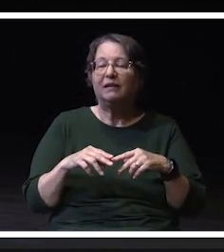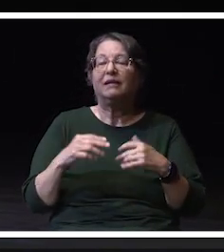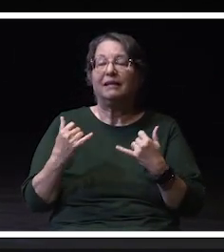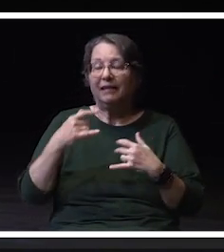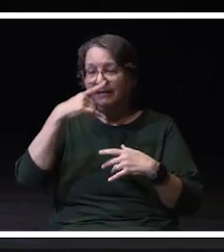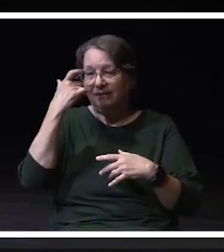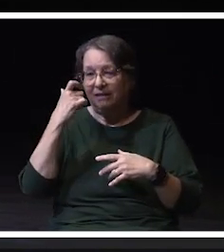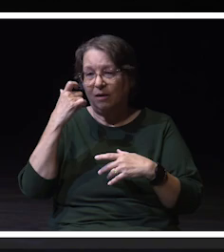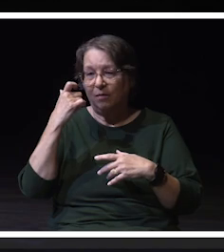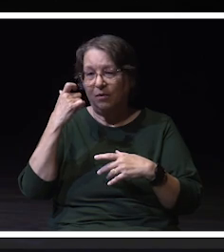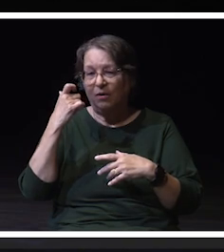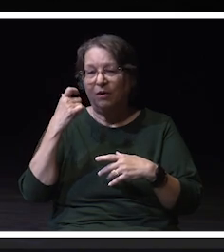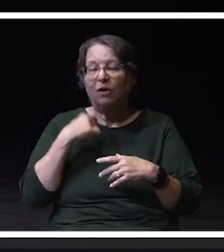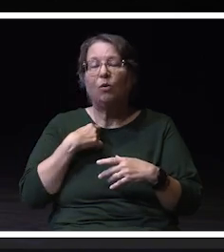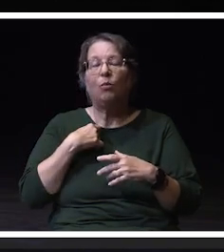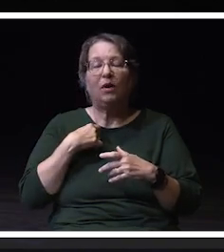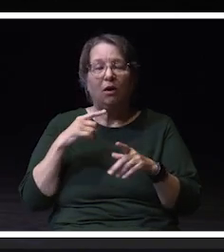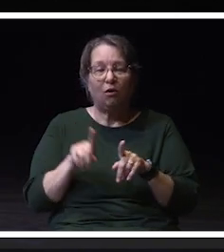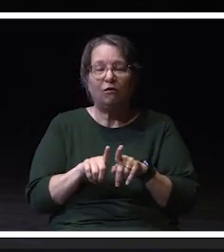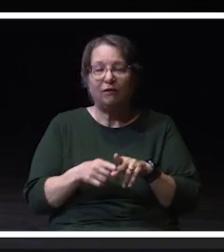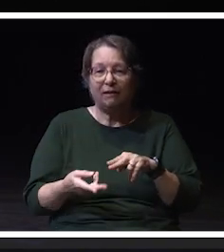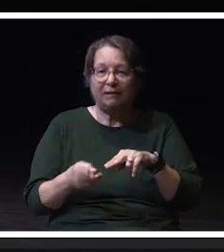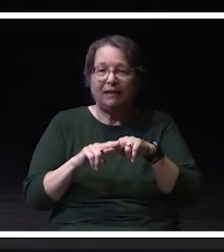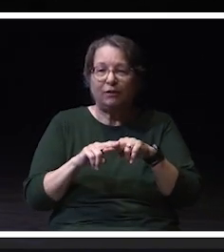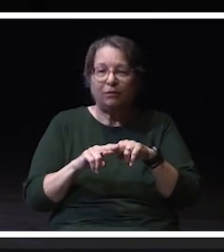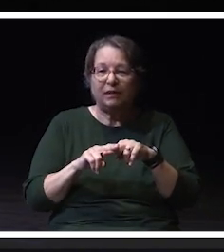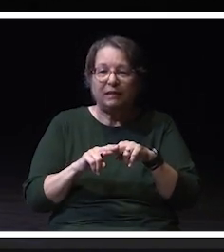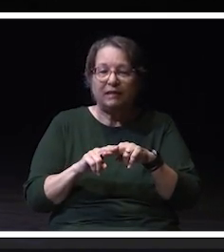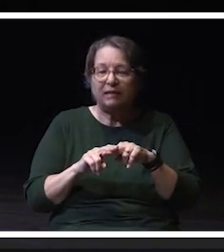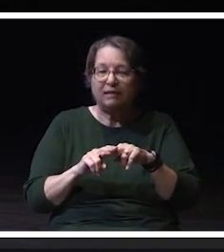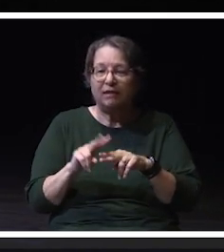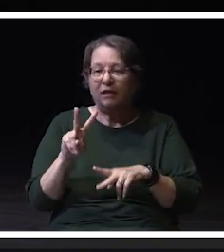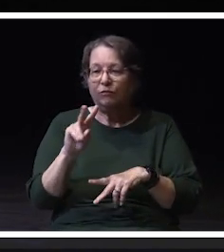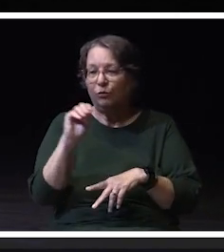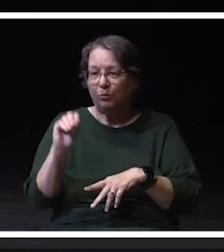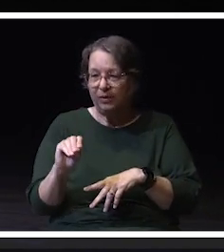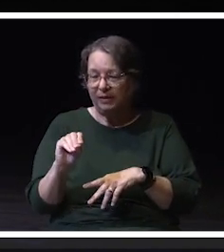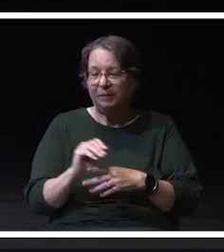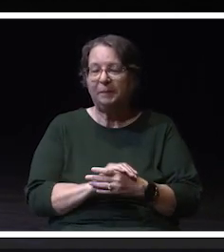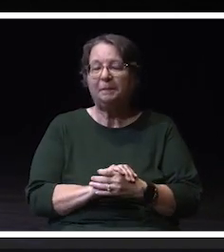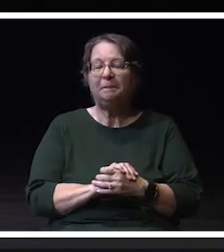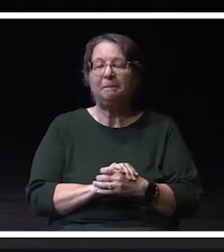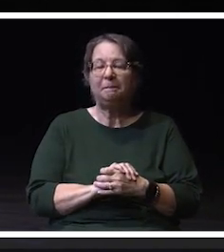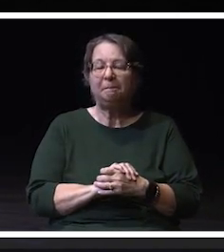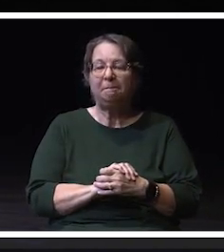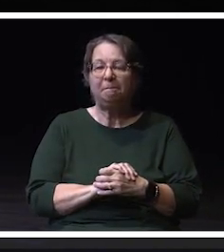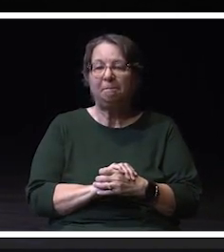and this summer we followed up with an additional 2%. Let me be clear.